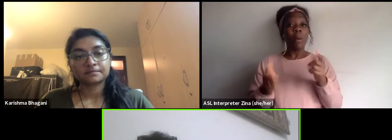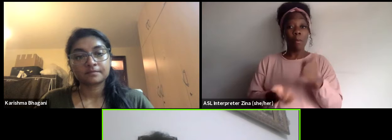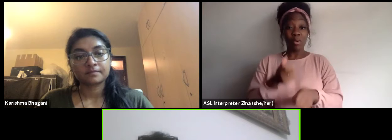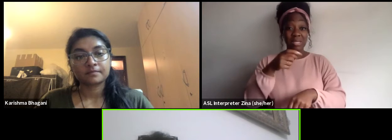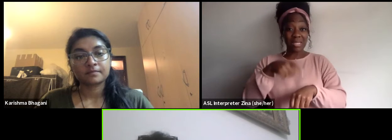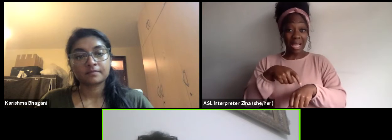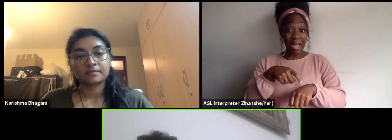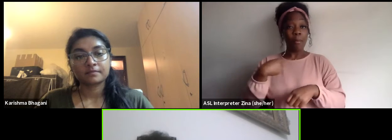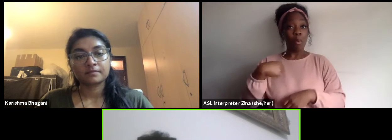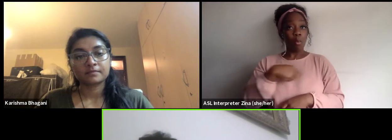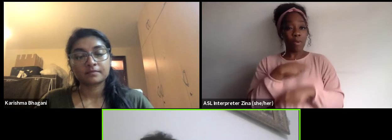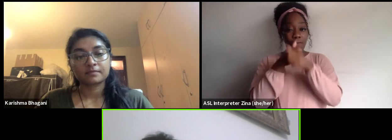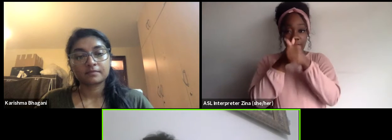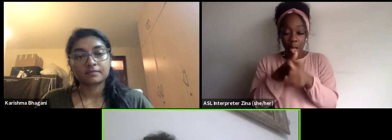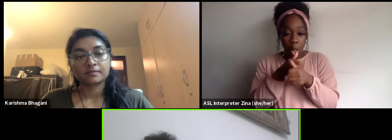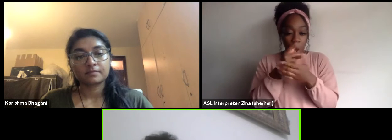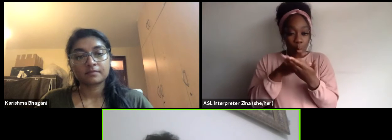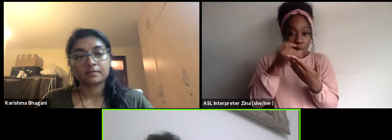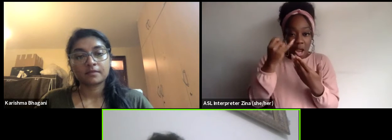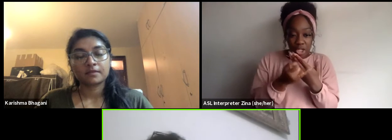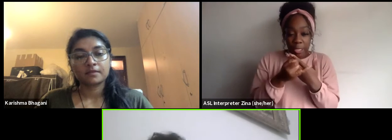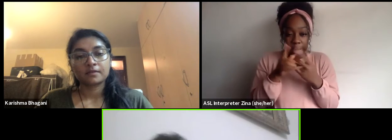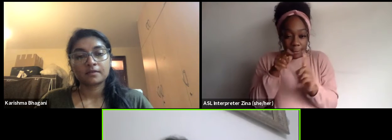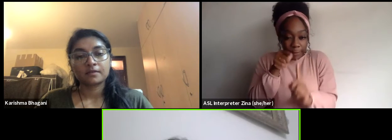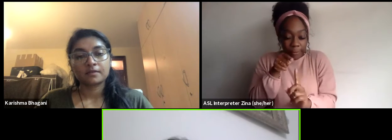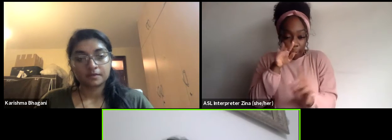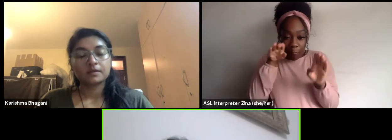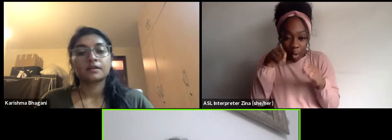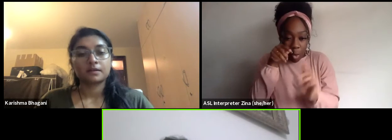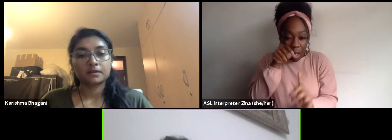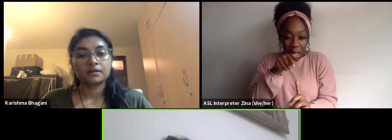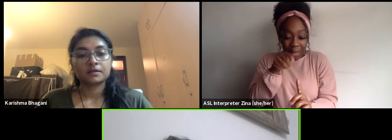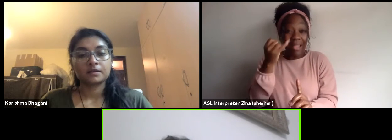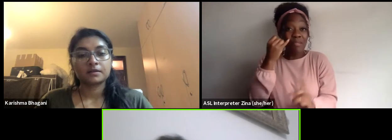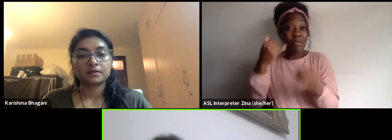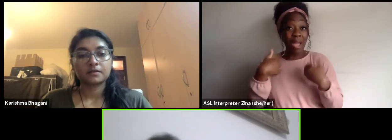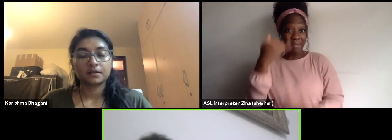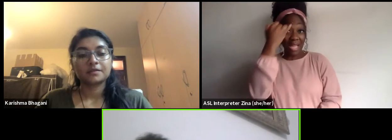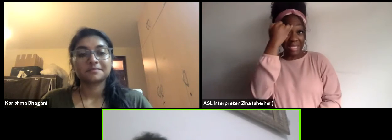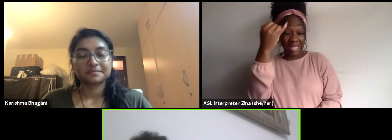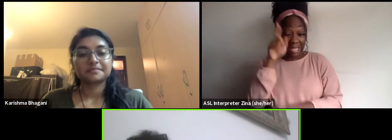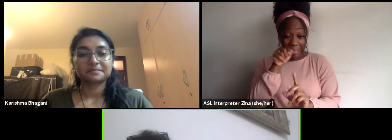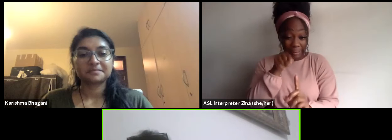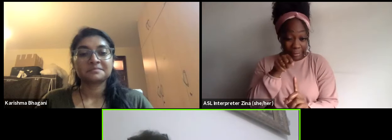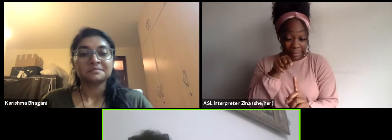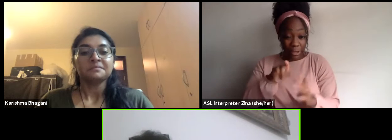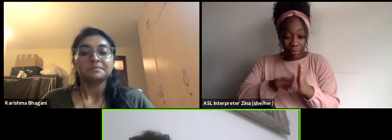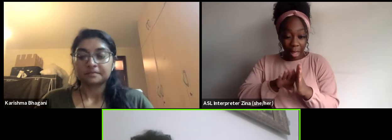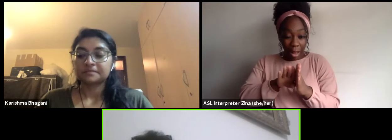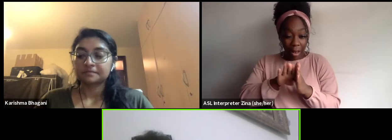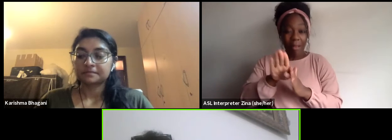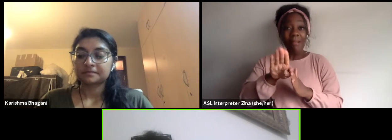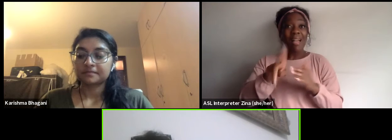basis so when you have an idea, you develop the idea then you look for funding for aids.